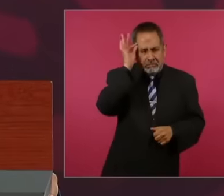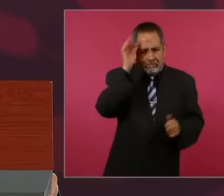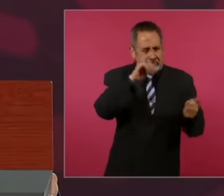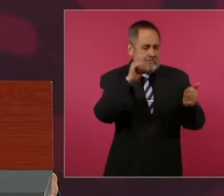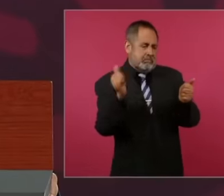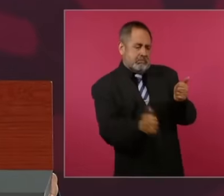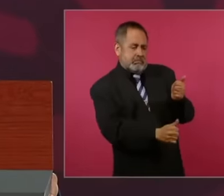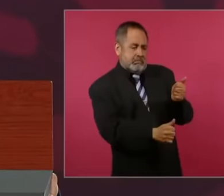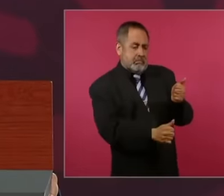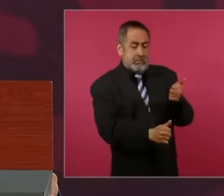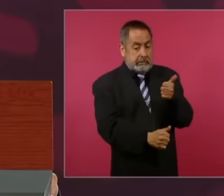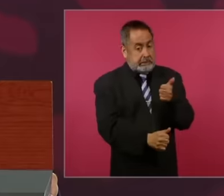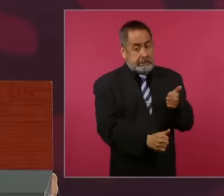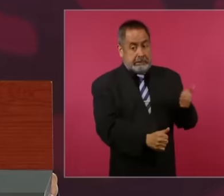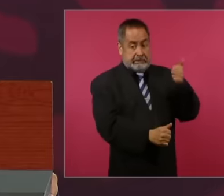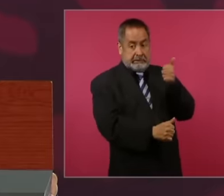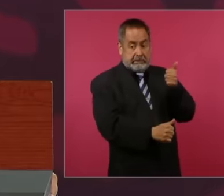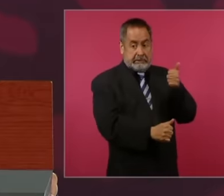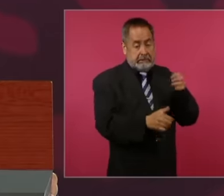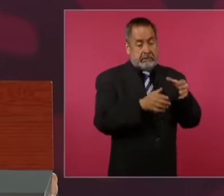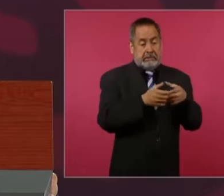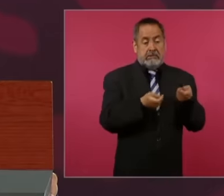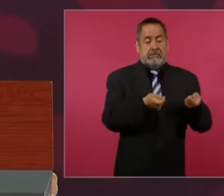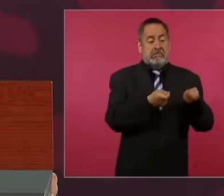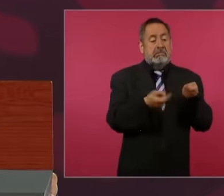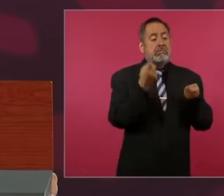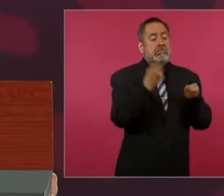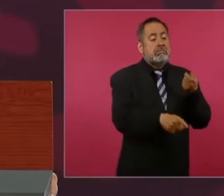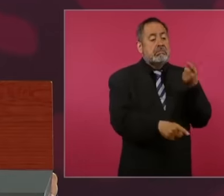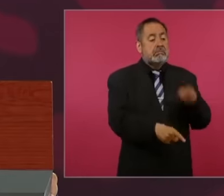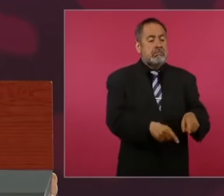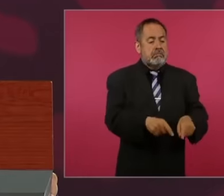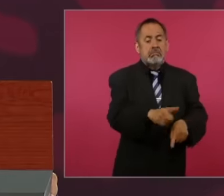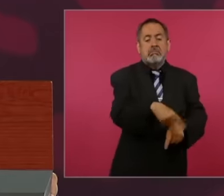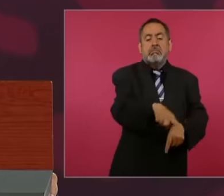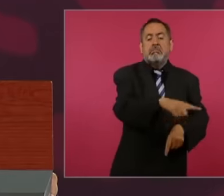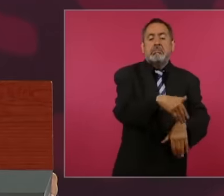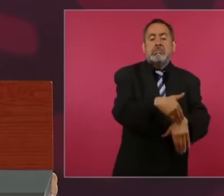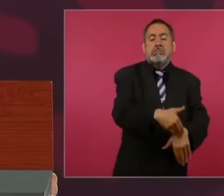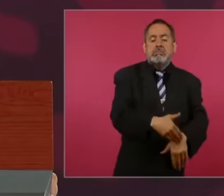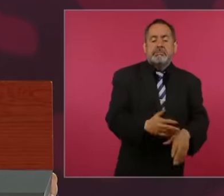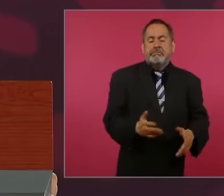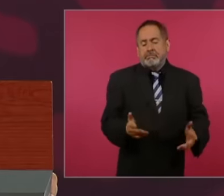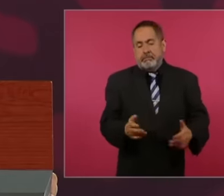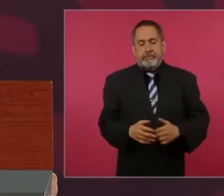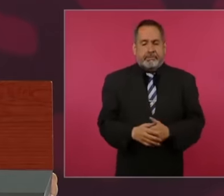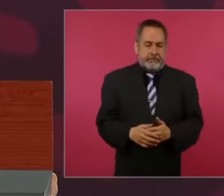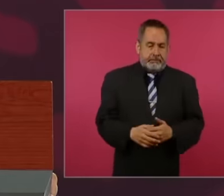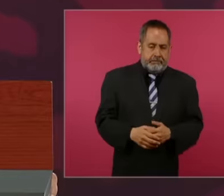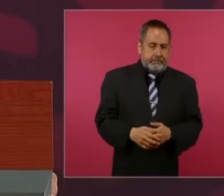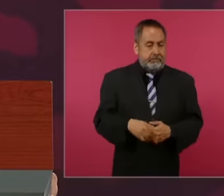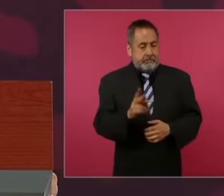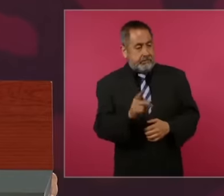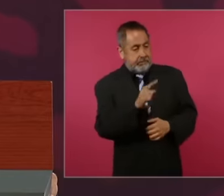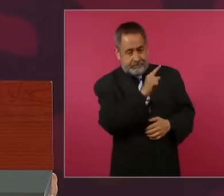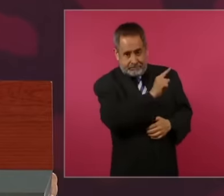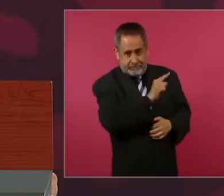oligarchs but each one at the top